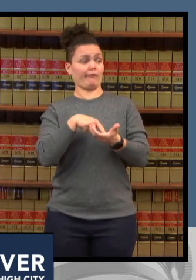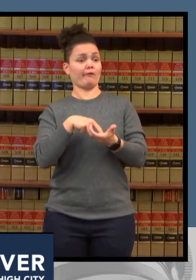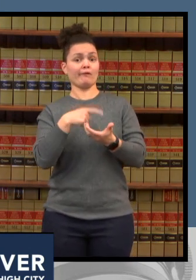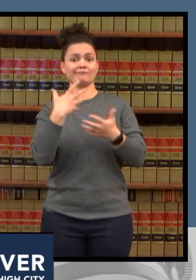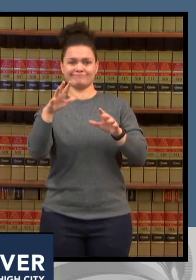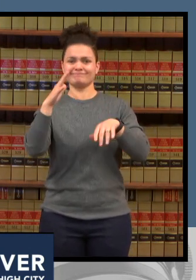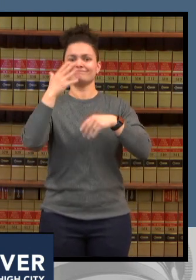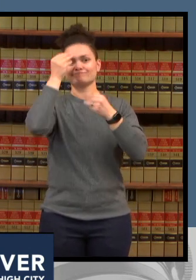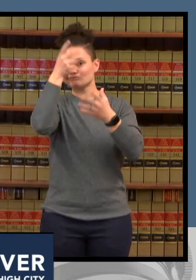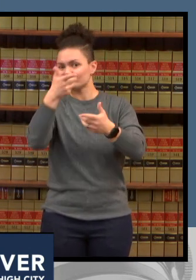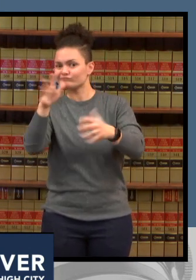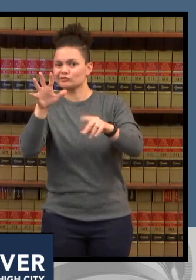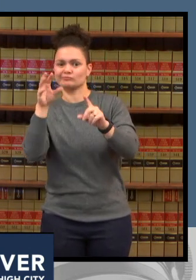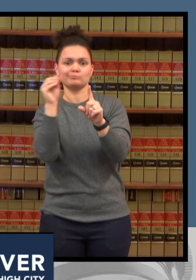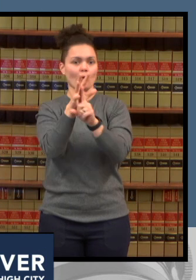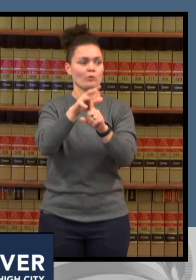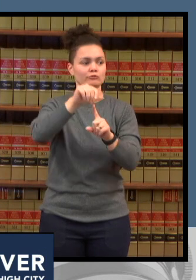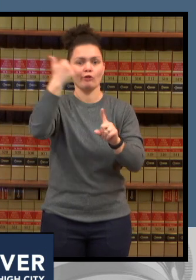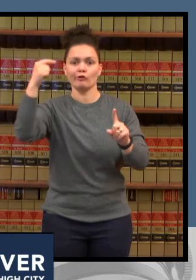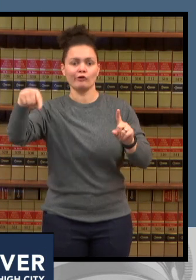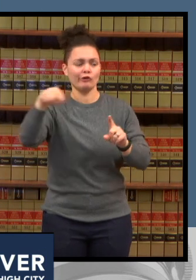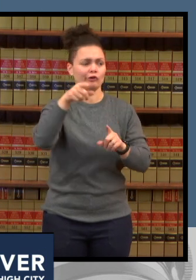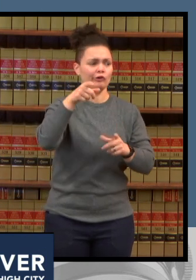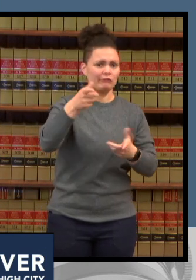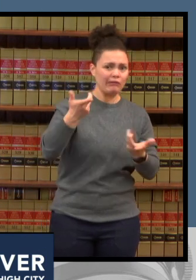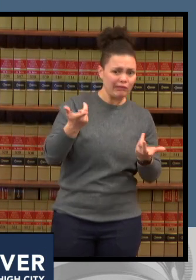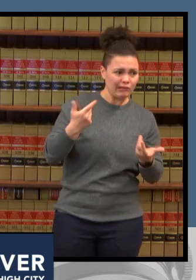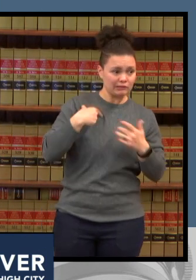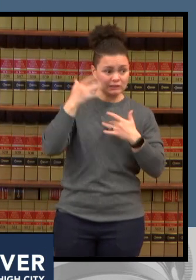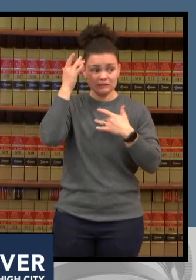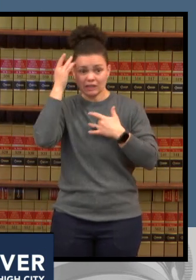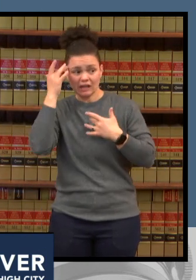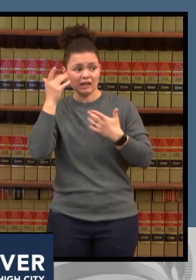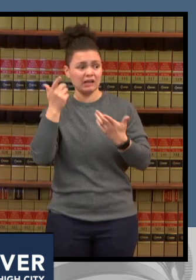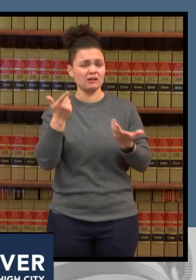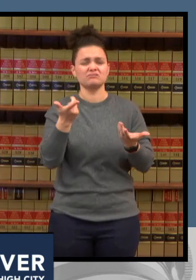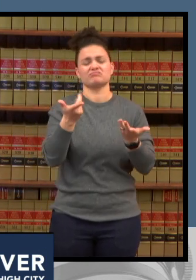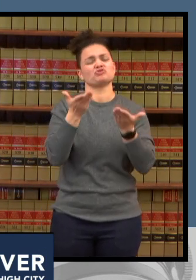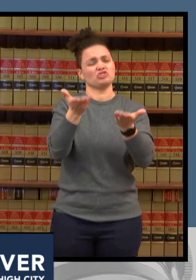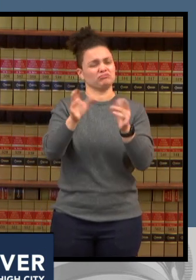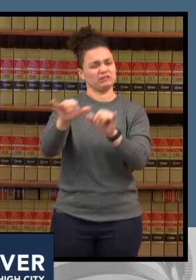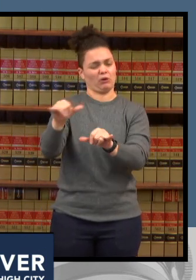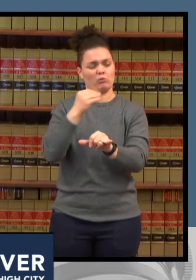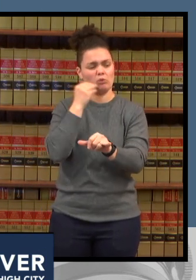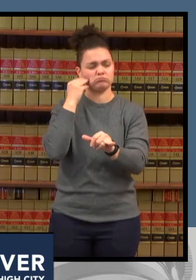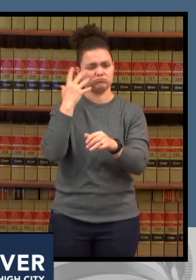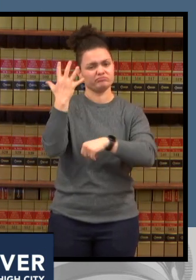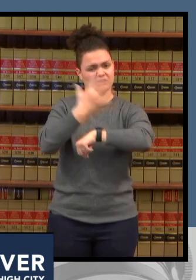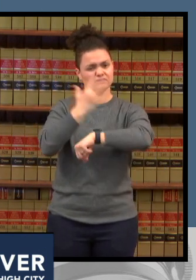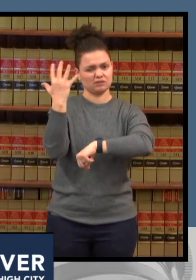positive yet but if you have been exposed stay home for five days test on day five um if you're